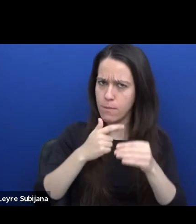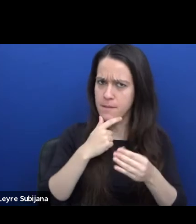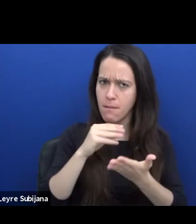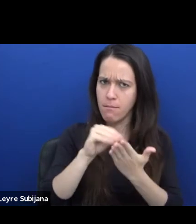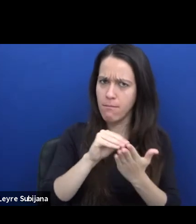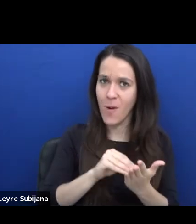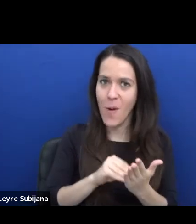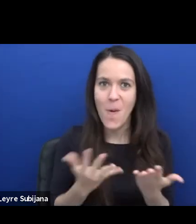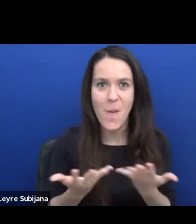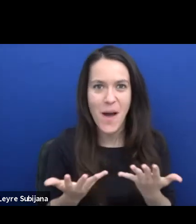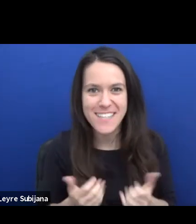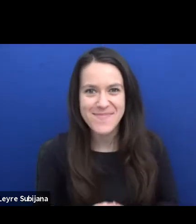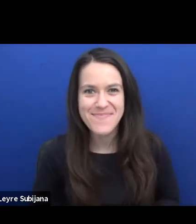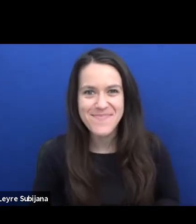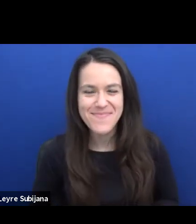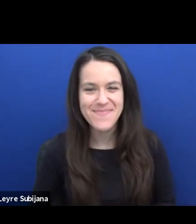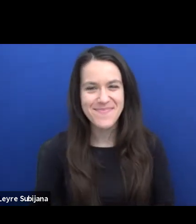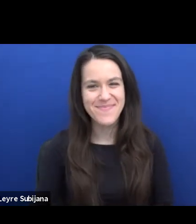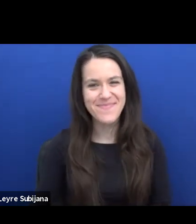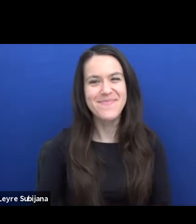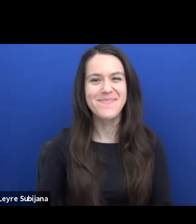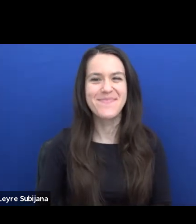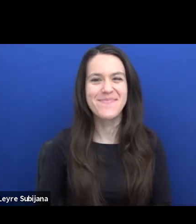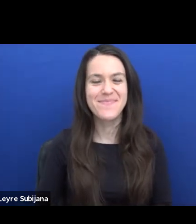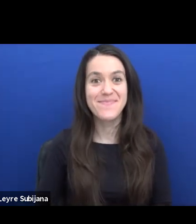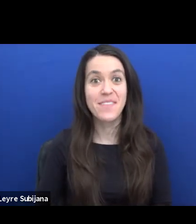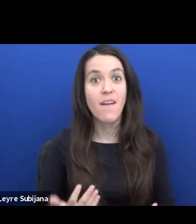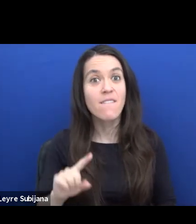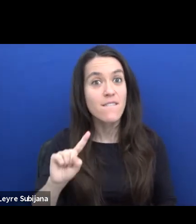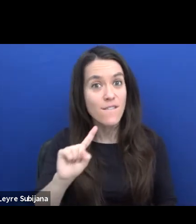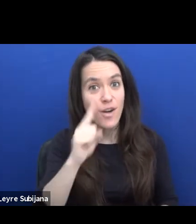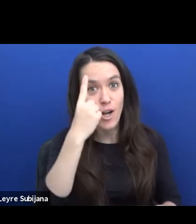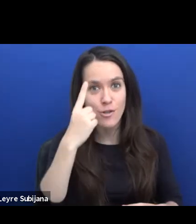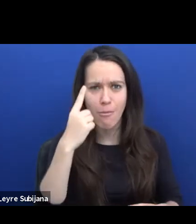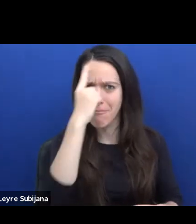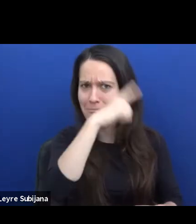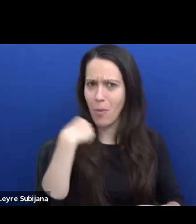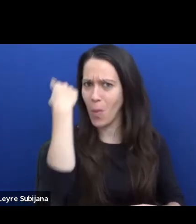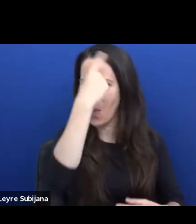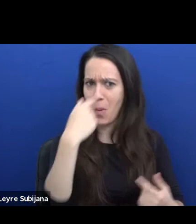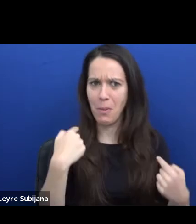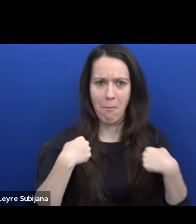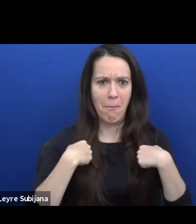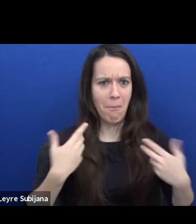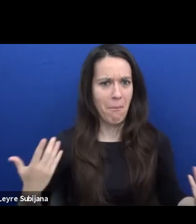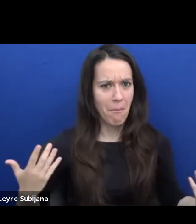But first of all, let me introduce myself very briefly. My name is Feray Halil.